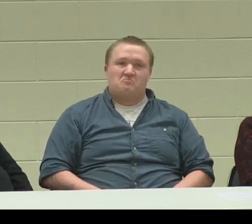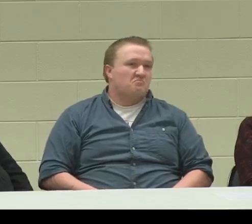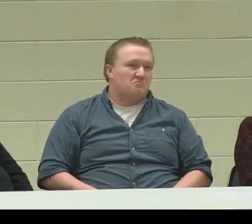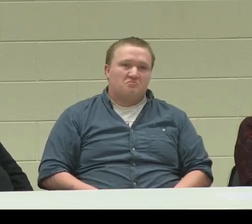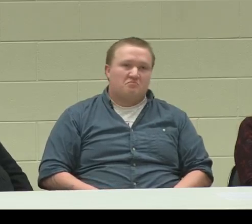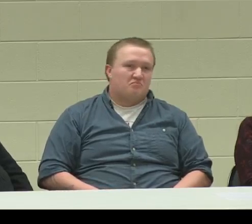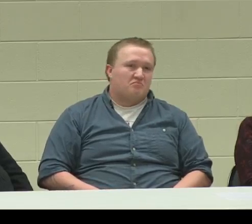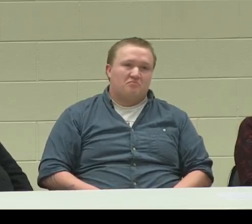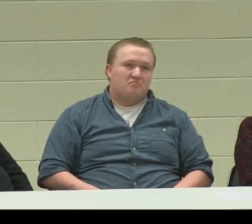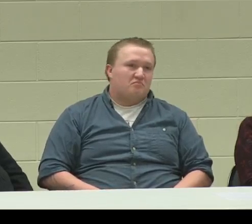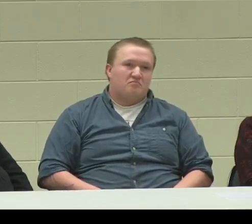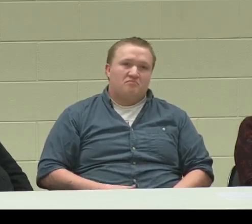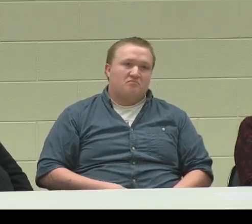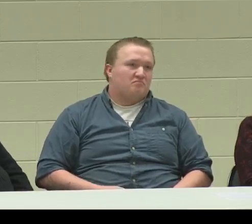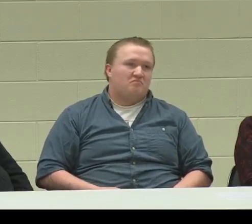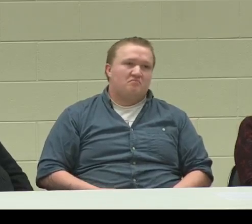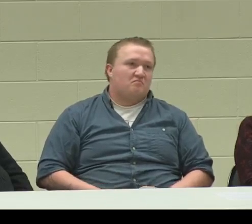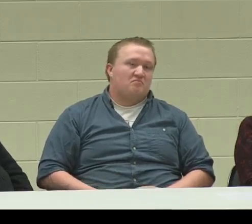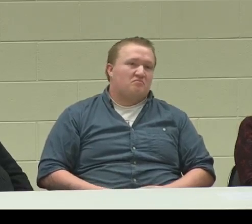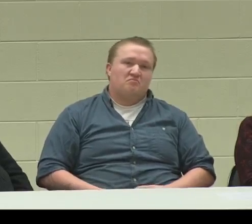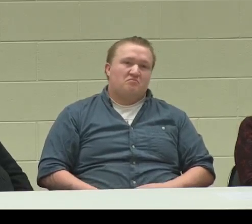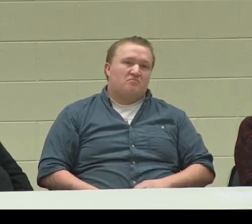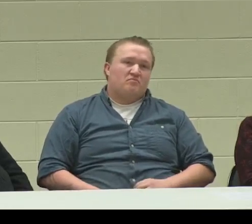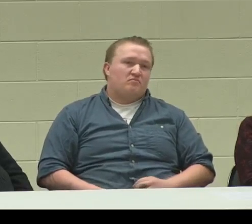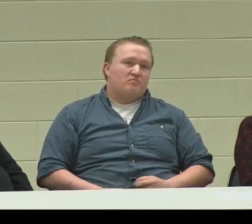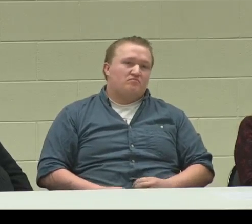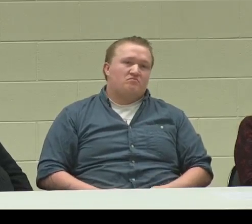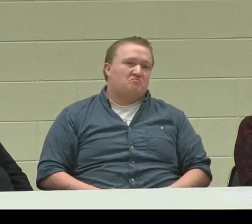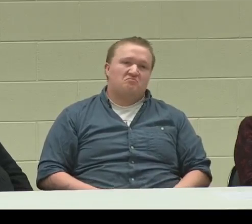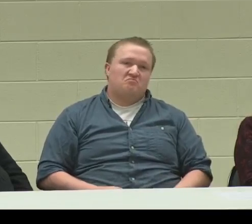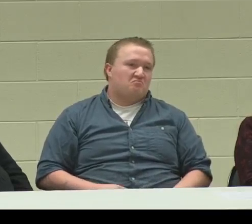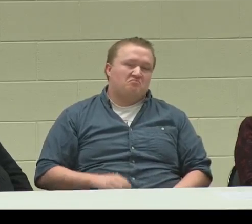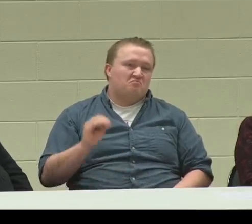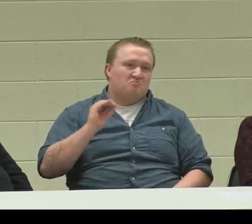Like Department of Vocational Rehabilitation, DVR?